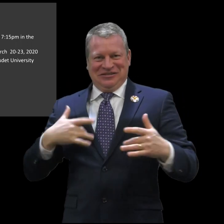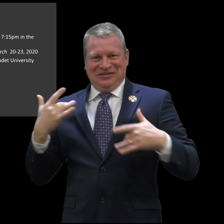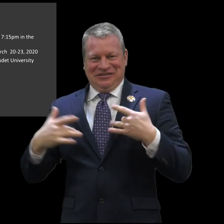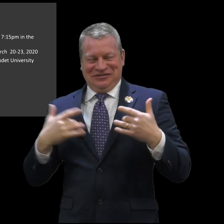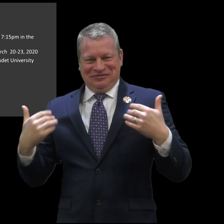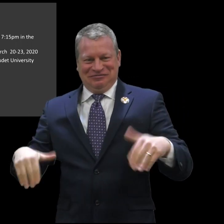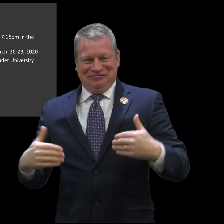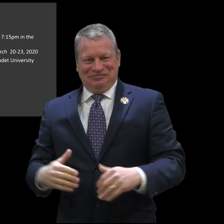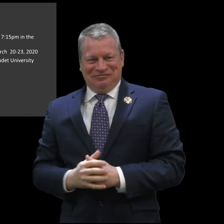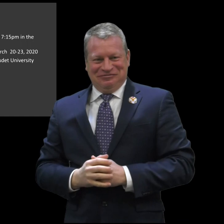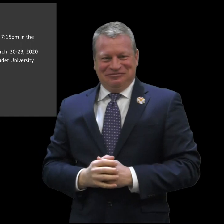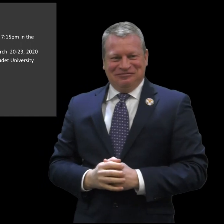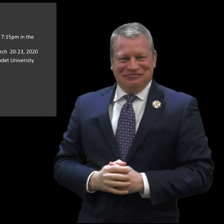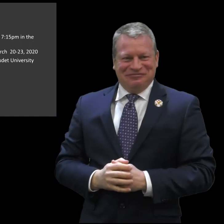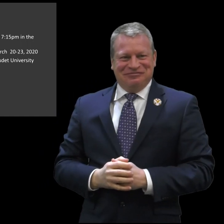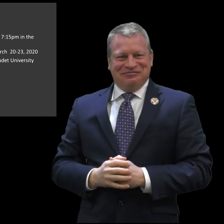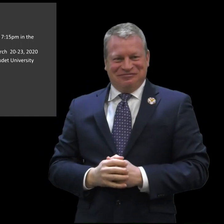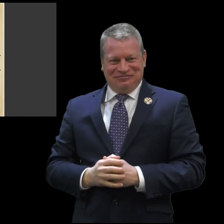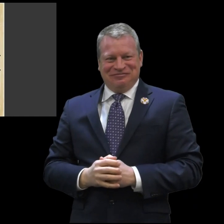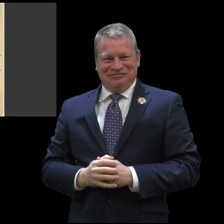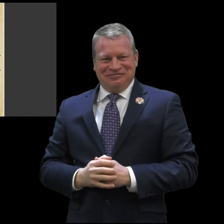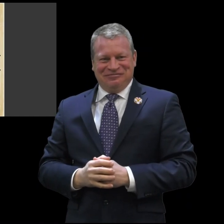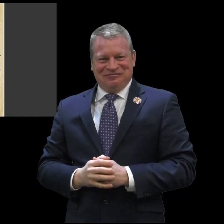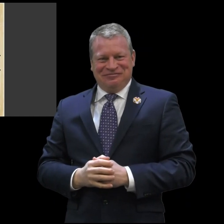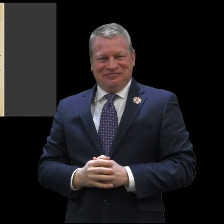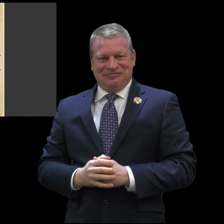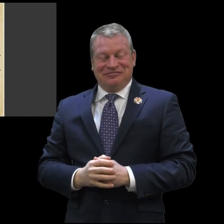extremely exciting.